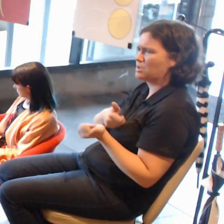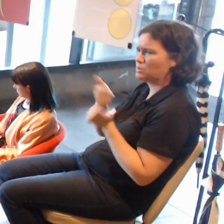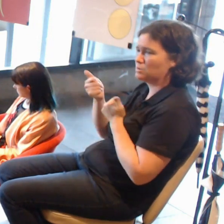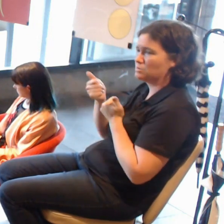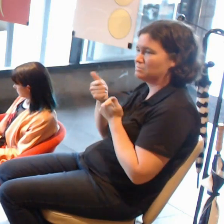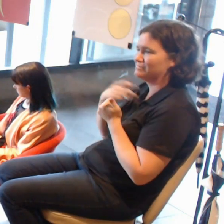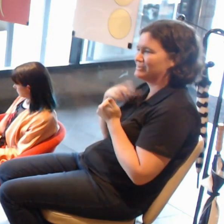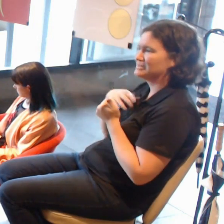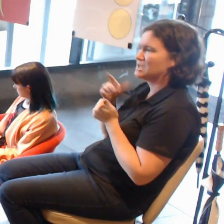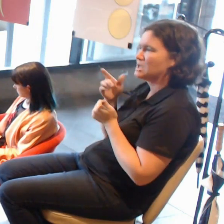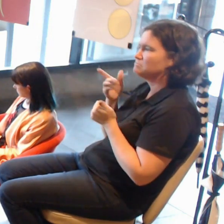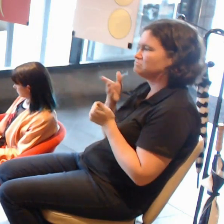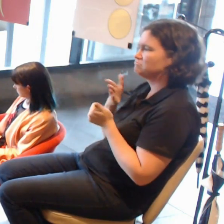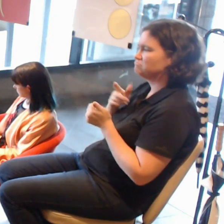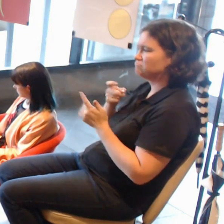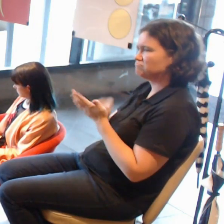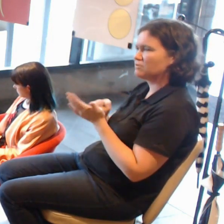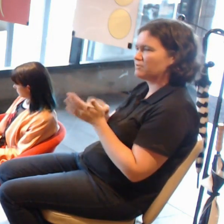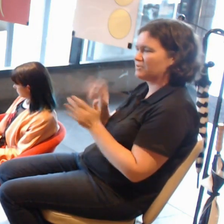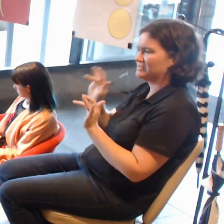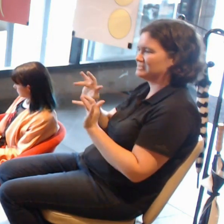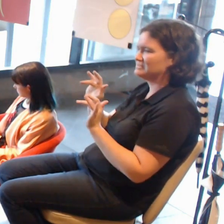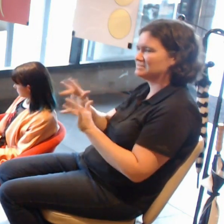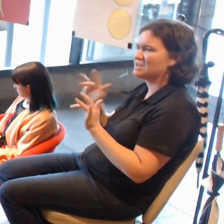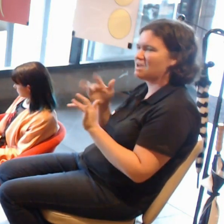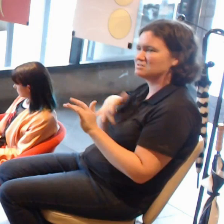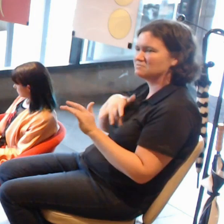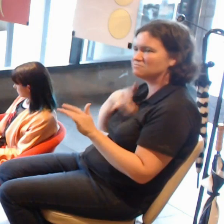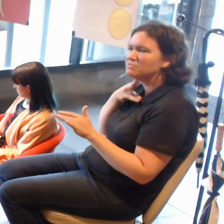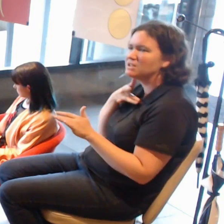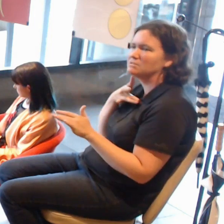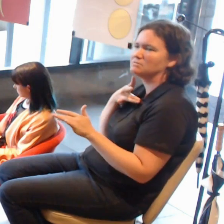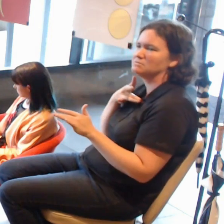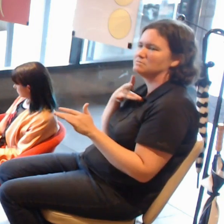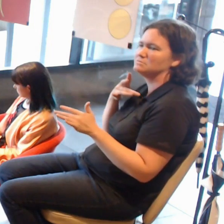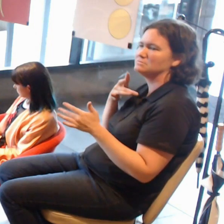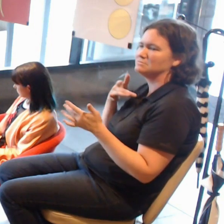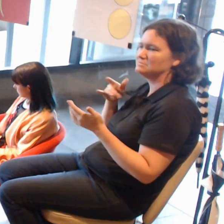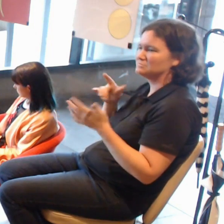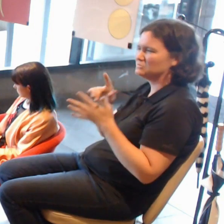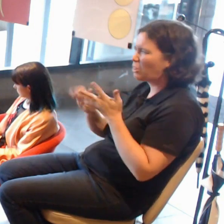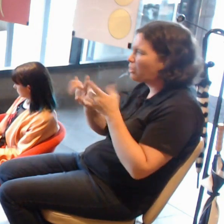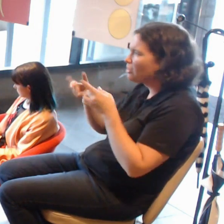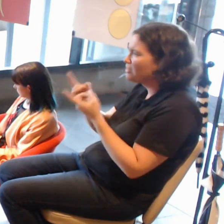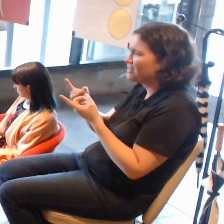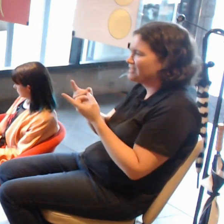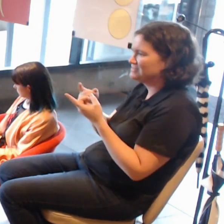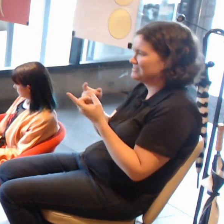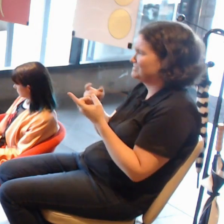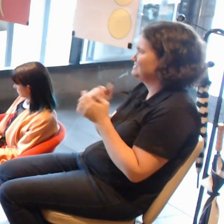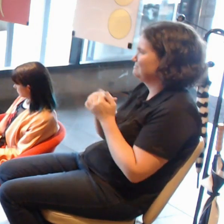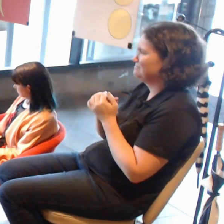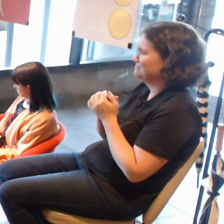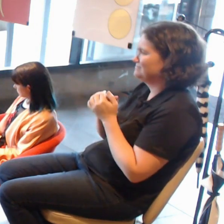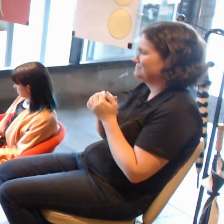they're learners by being in that space, doing things, feeling things. They are not good at textbook learning,